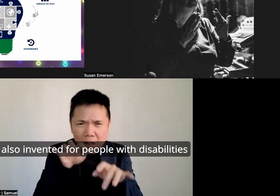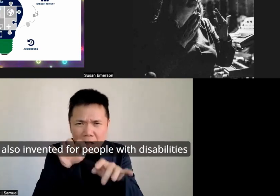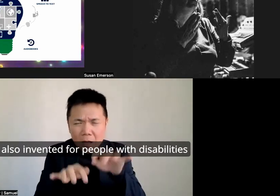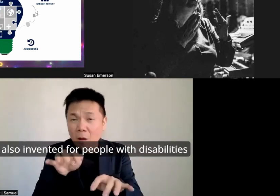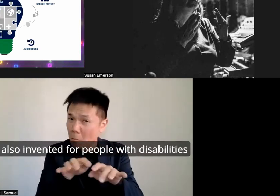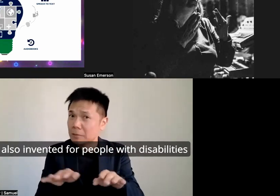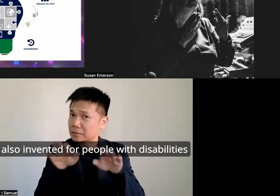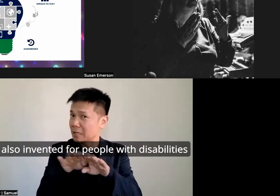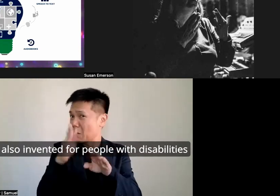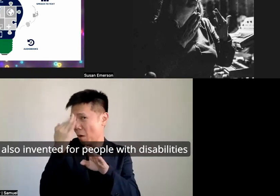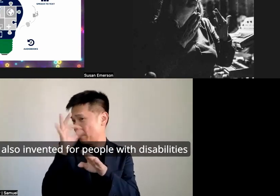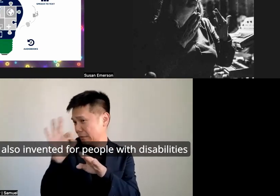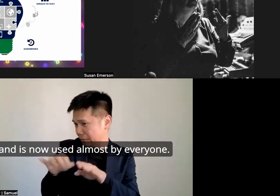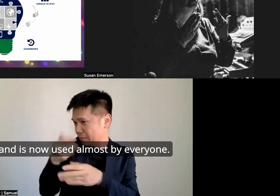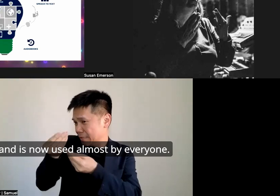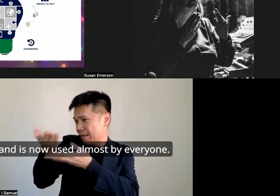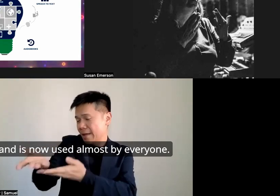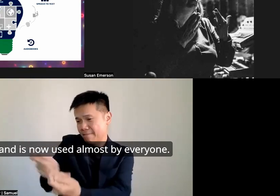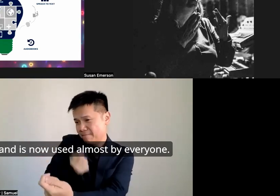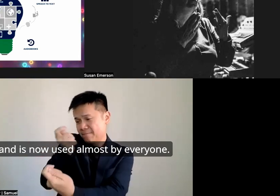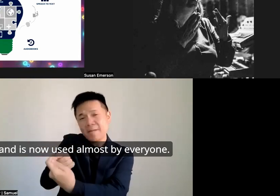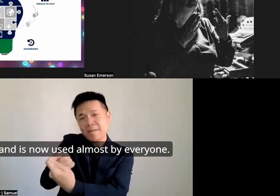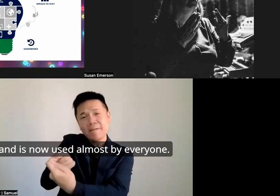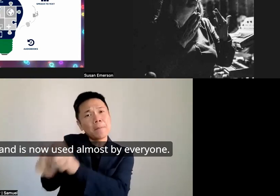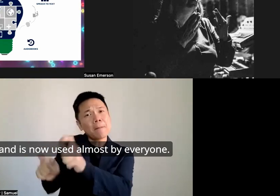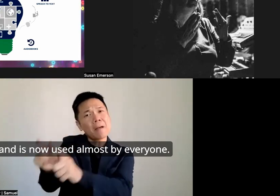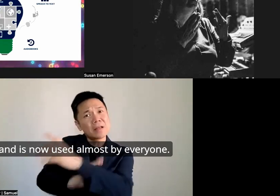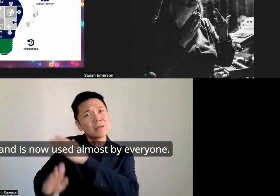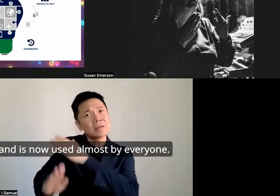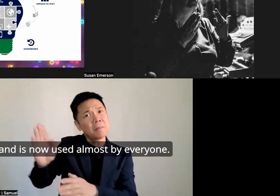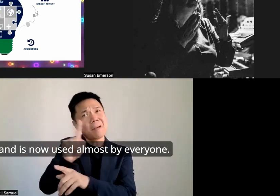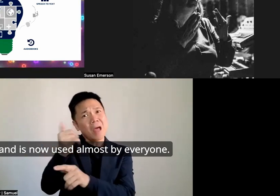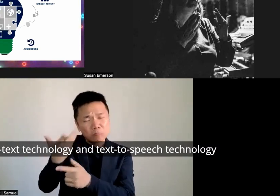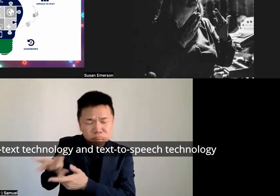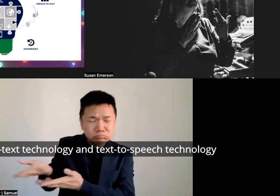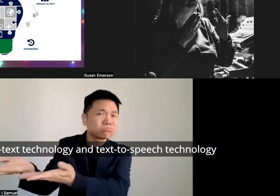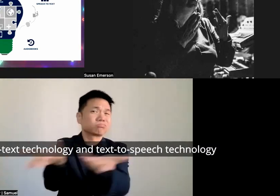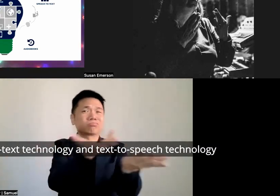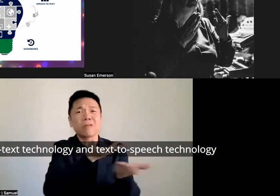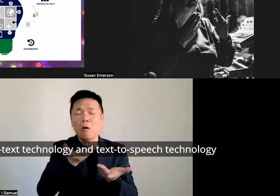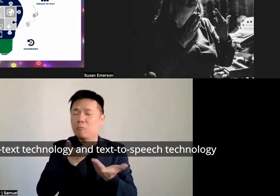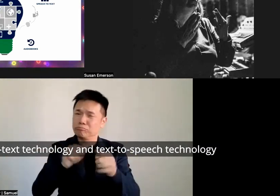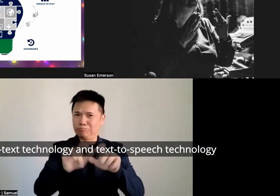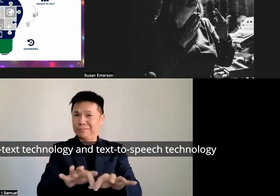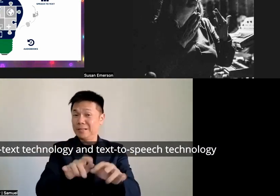invented for people with disabilities and is now used almost by everyone speech to text technology